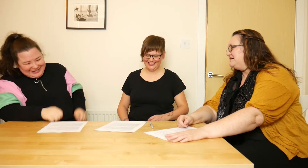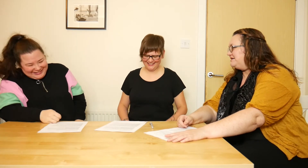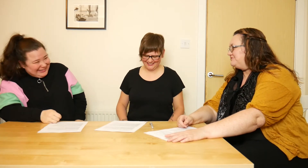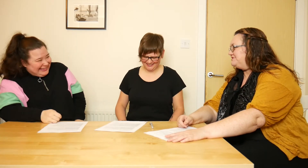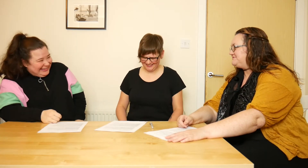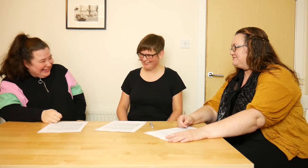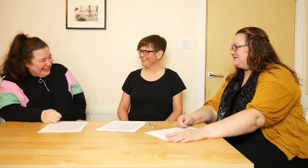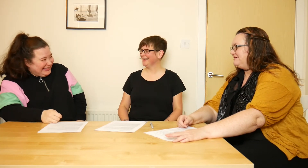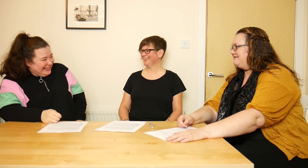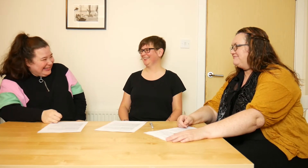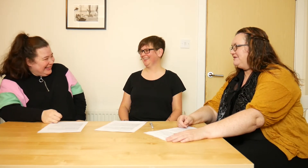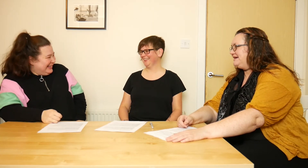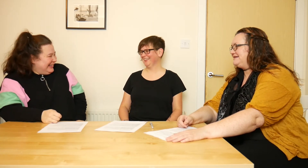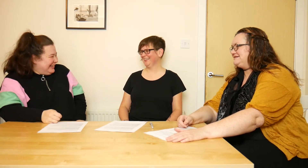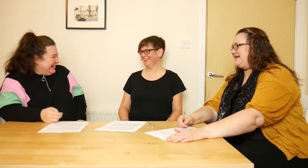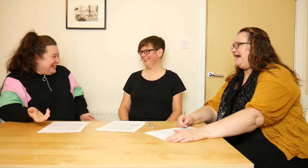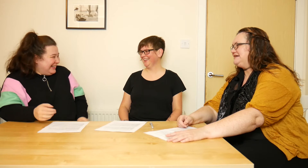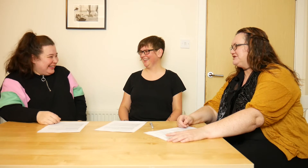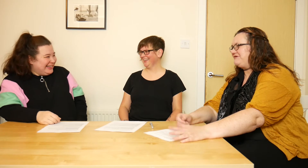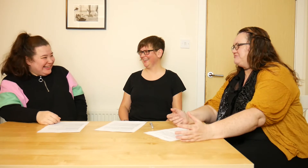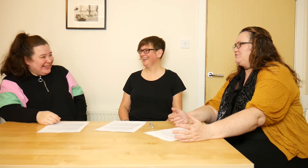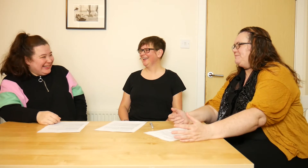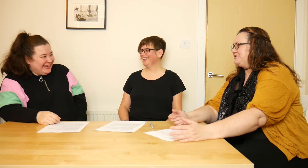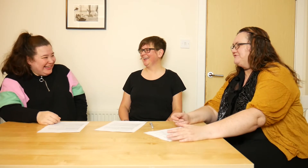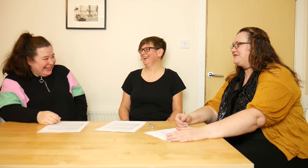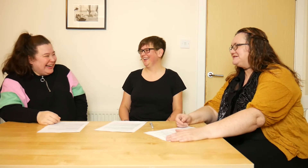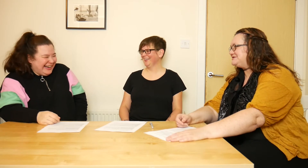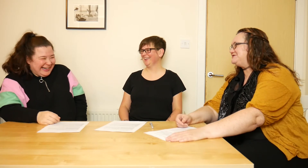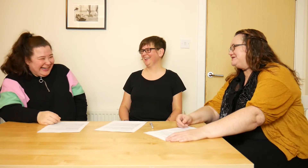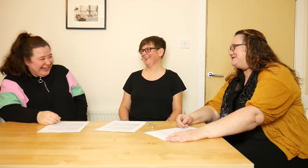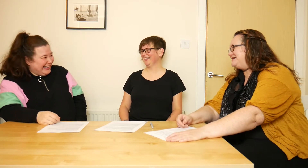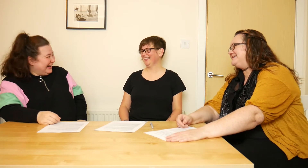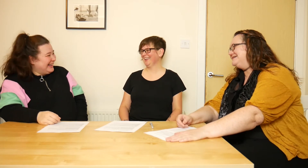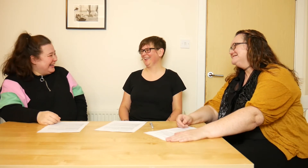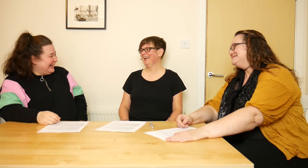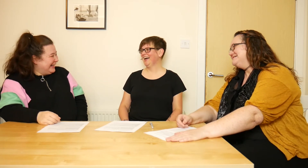Come on, like let's get our hankies out! Everybody weeping over this, you know.